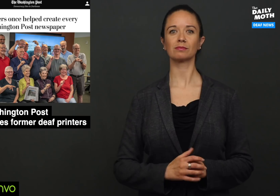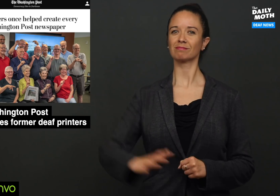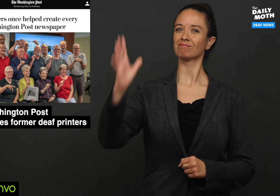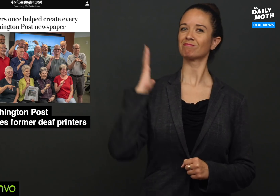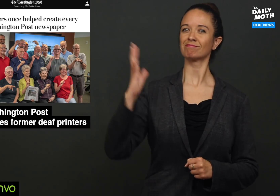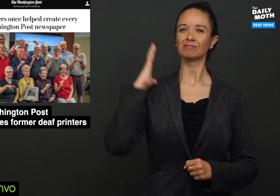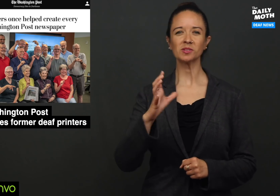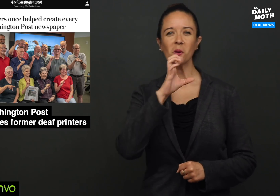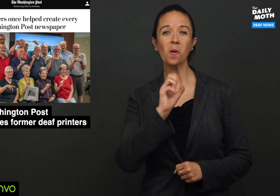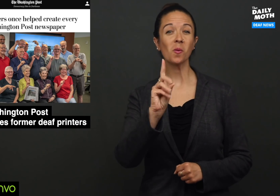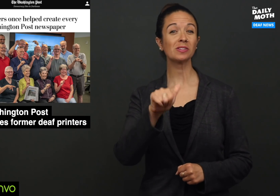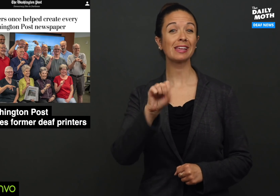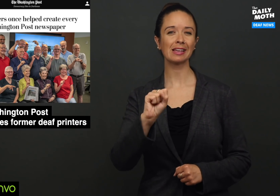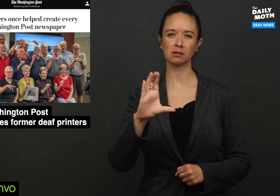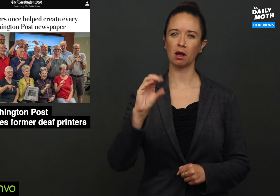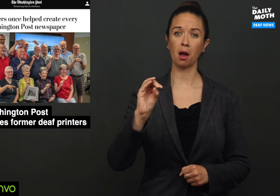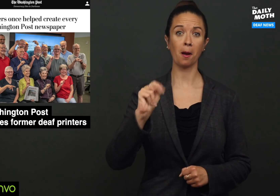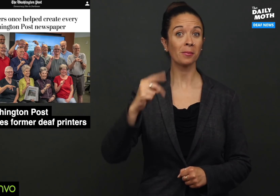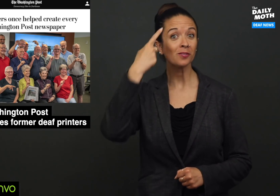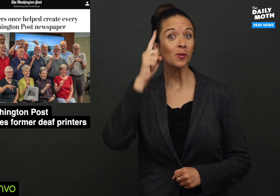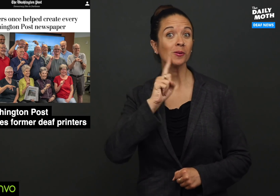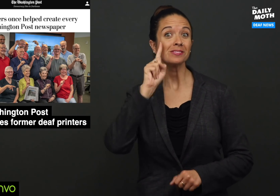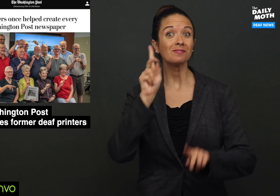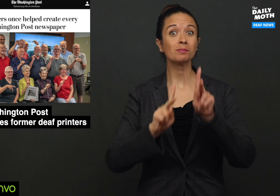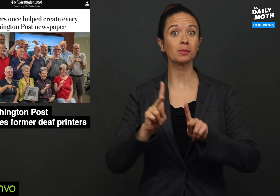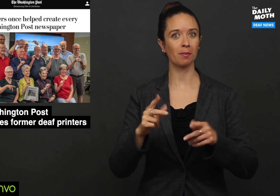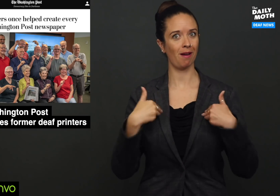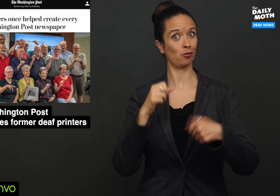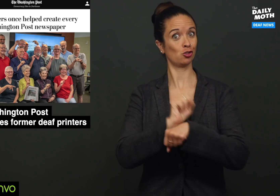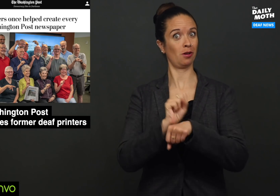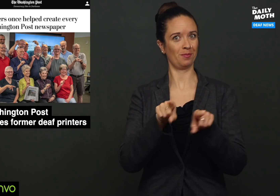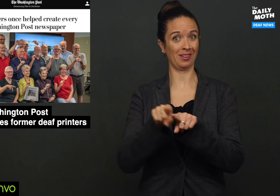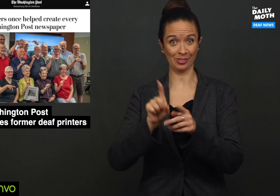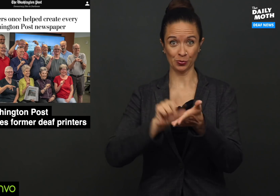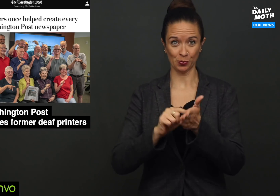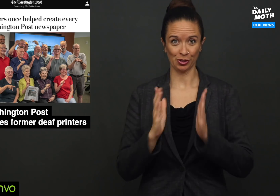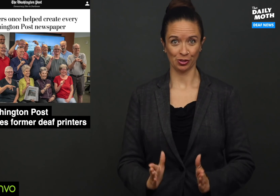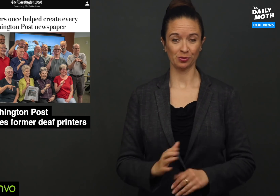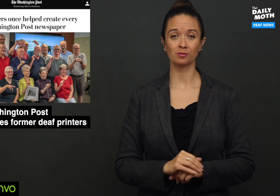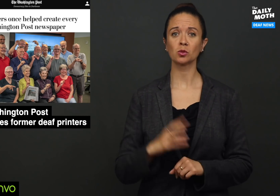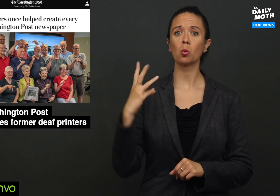Back in the old days, it was very common that deaf people would have jobs as printers.